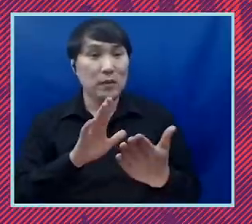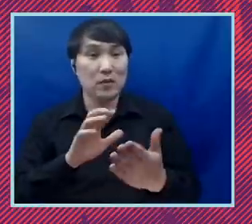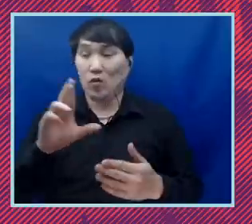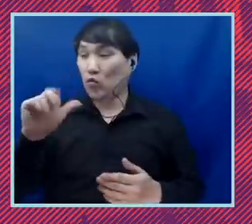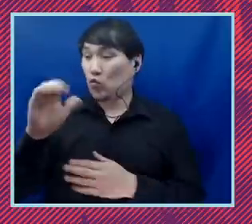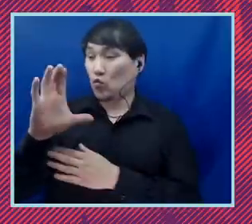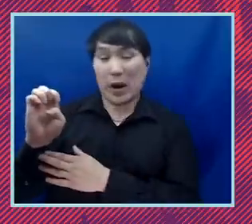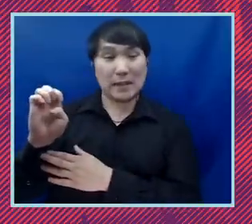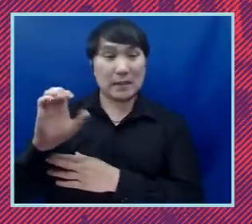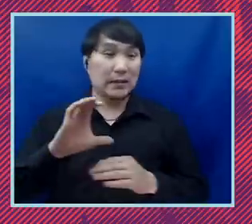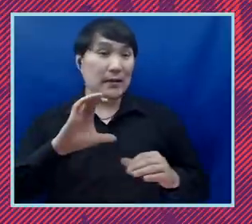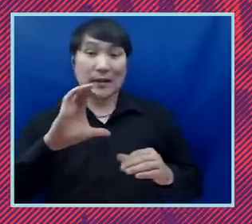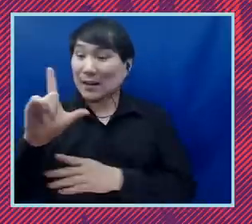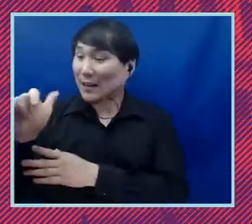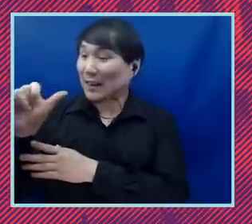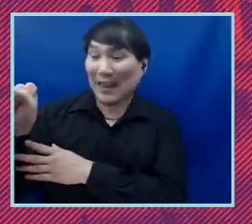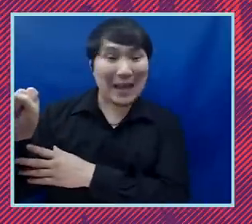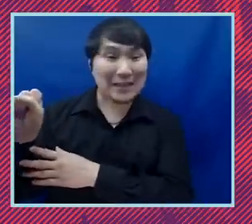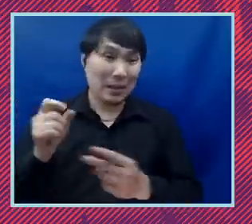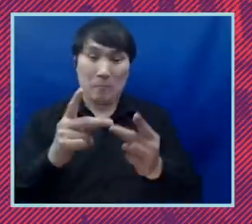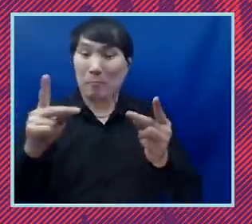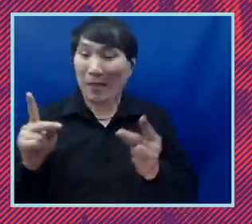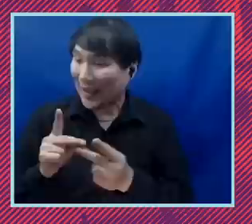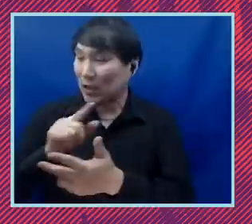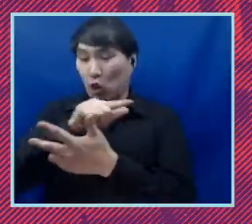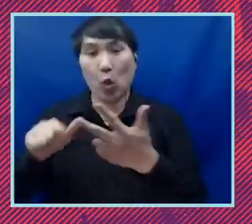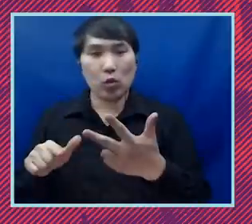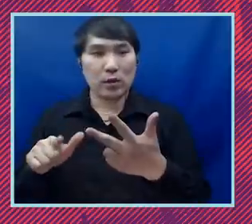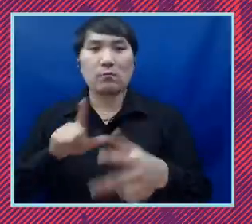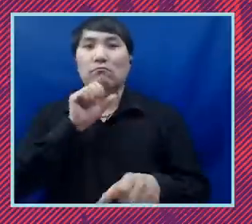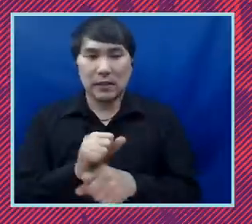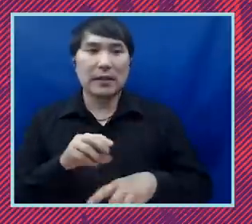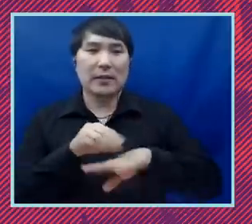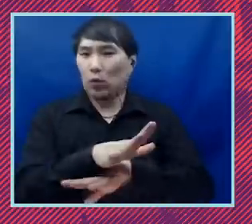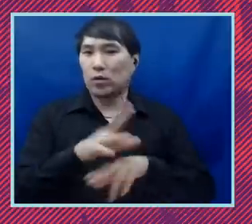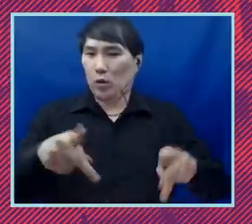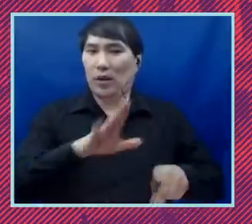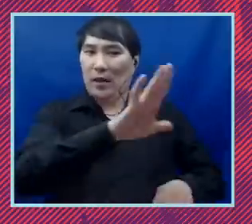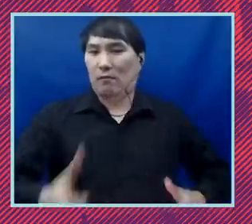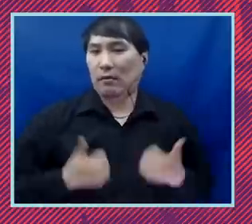class, and place intersect to shape people's lives. I think the events of the past year